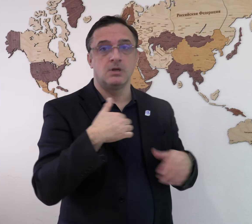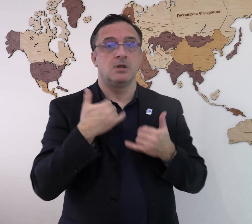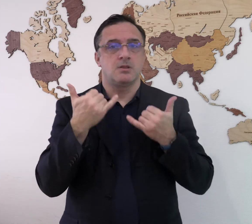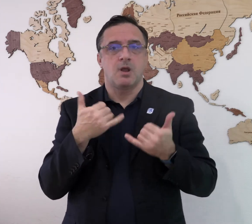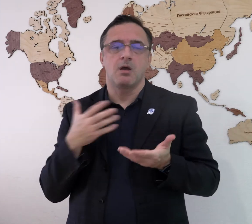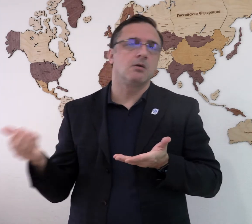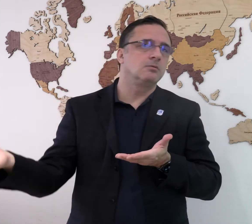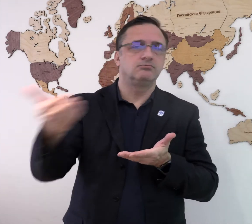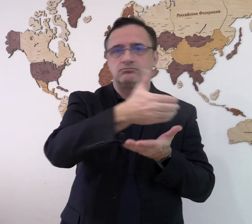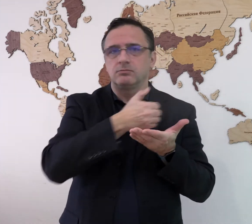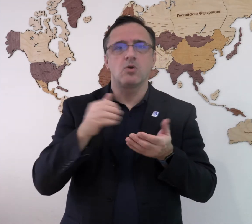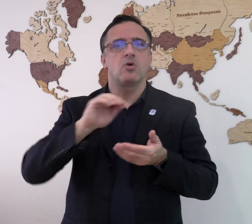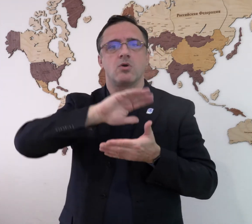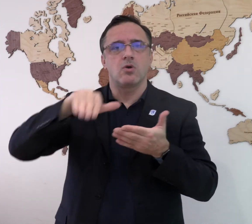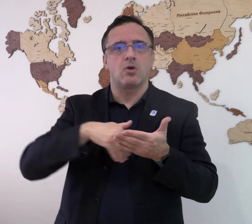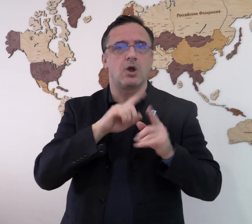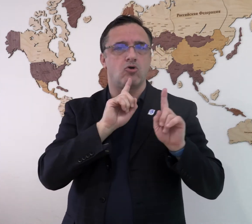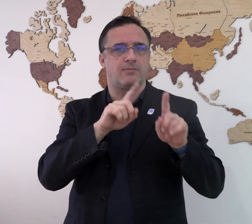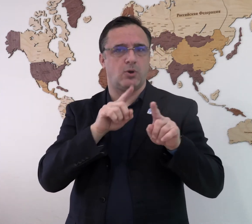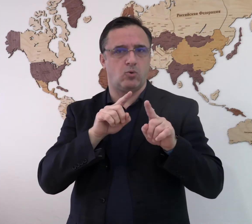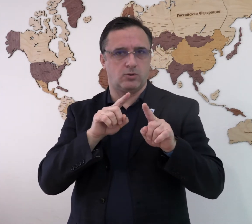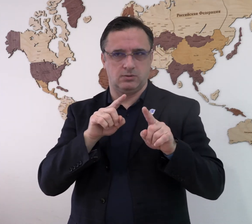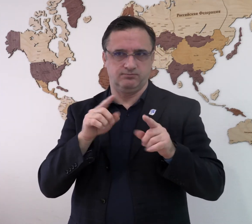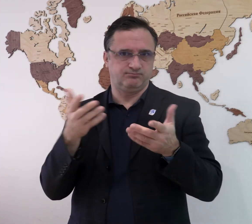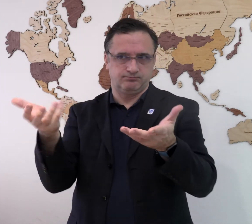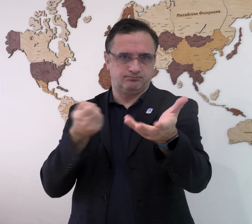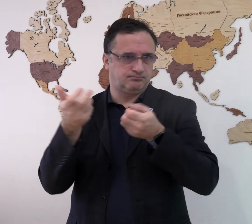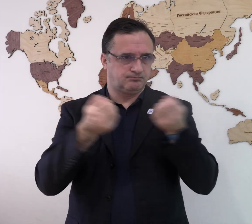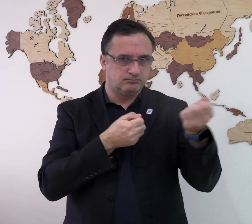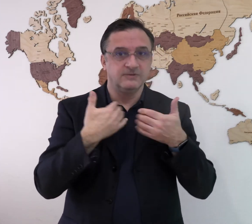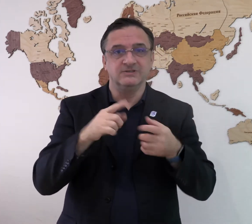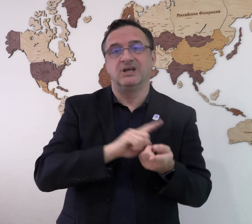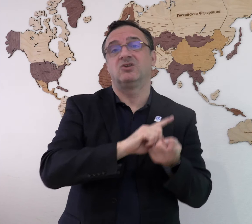We will collect reports from all the chairmen